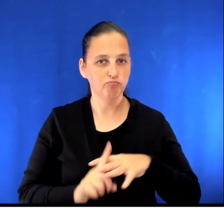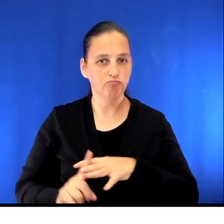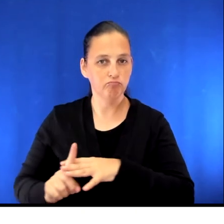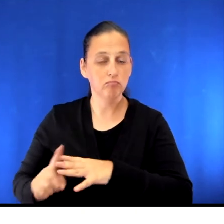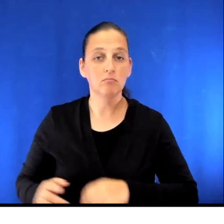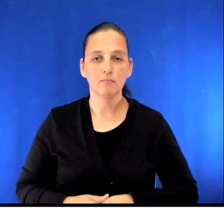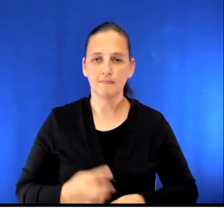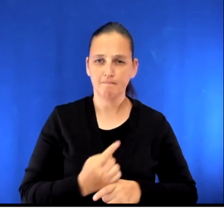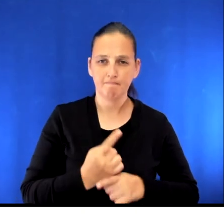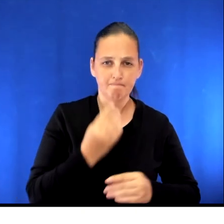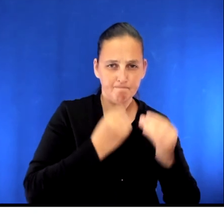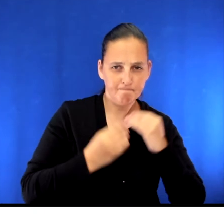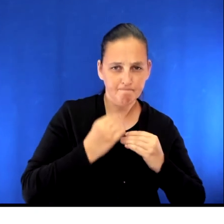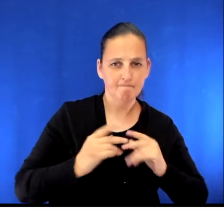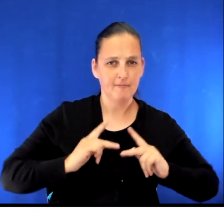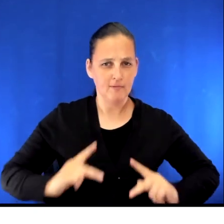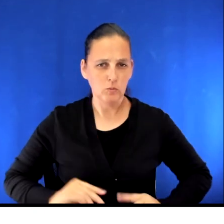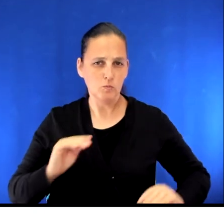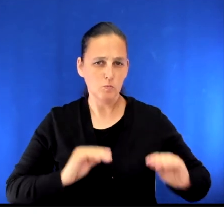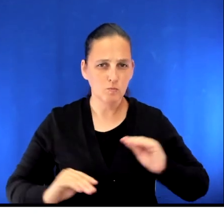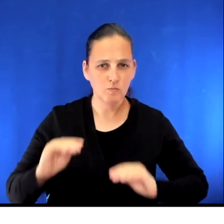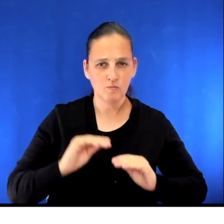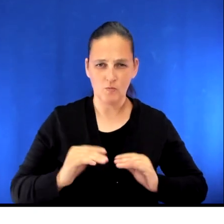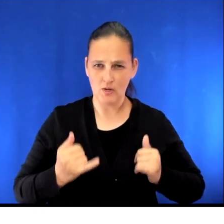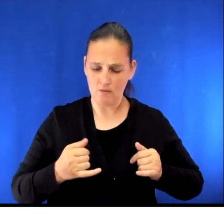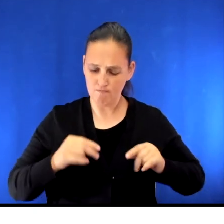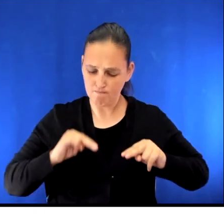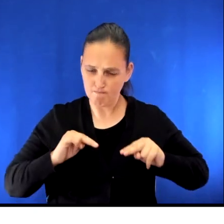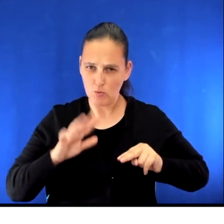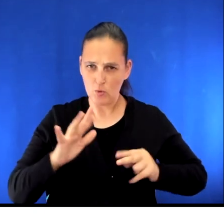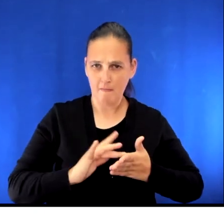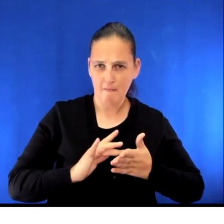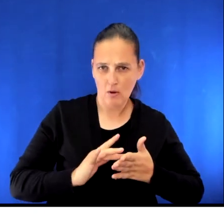Proper nutrition, staying physically active and managing your current medical conditions are all important